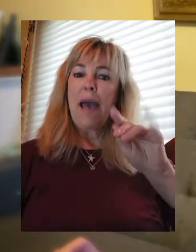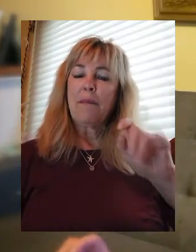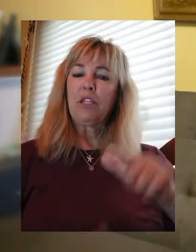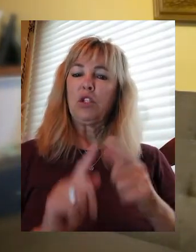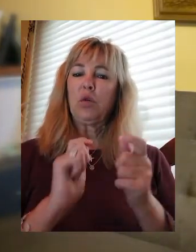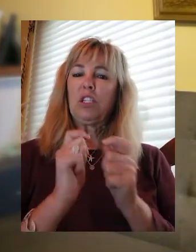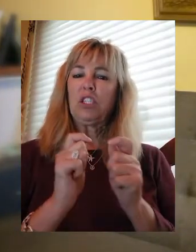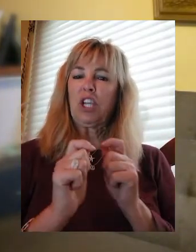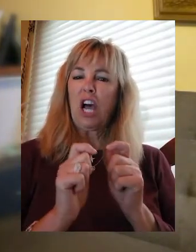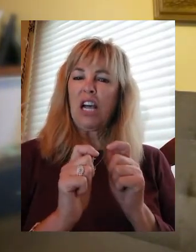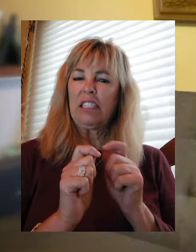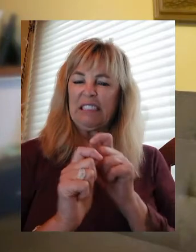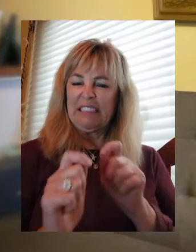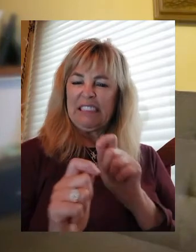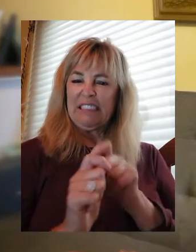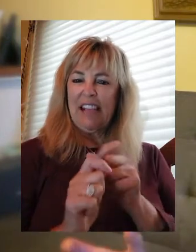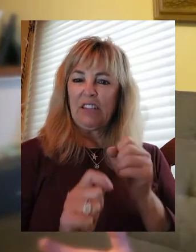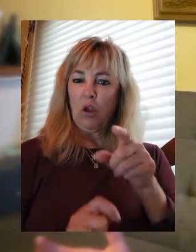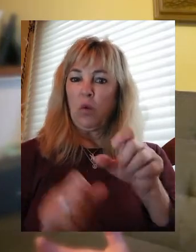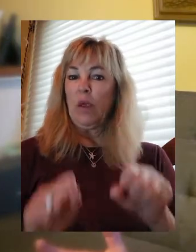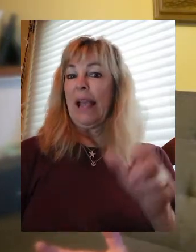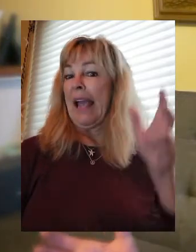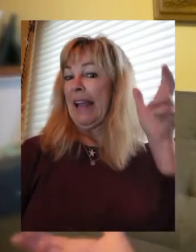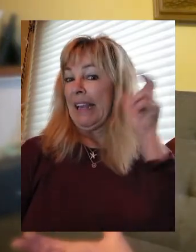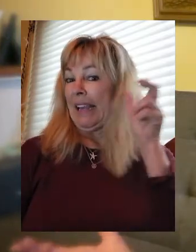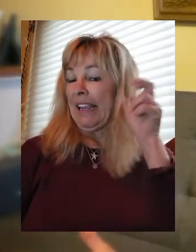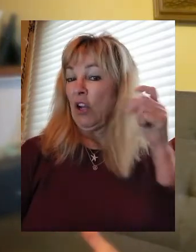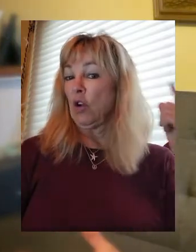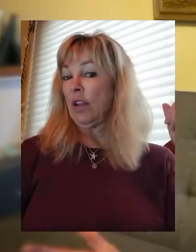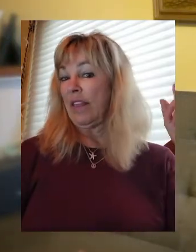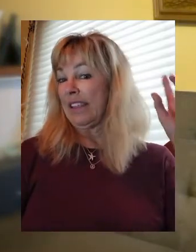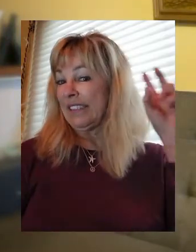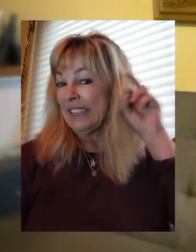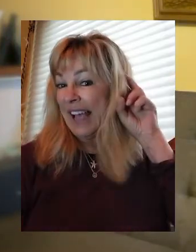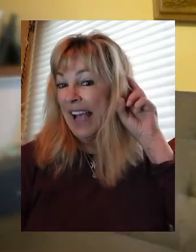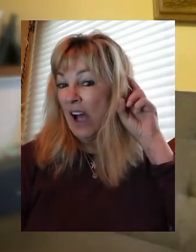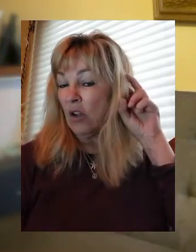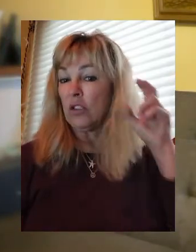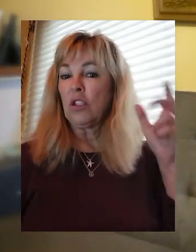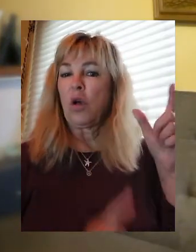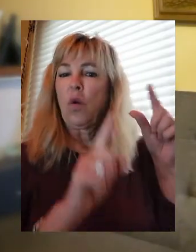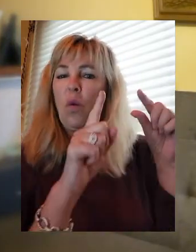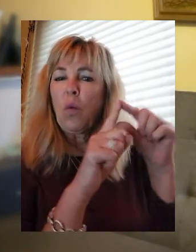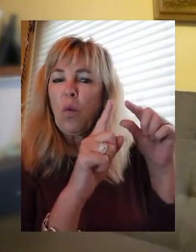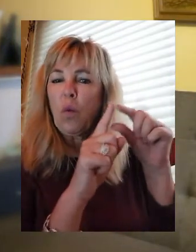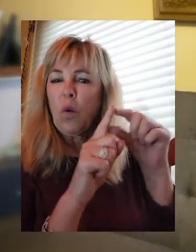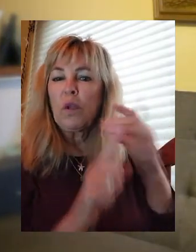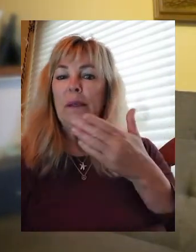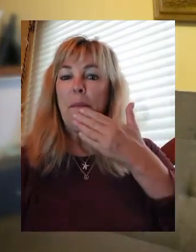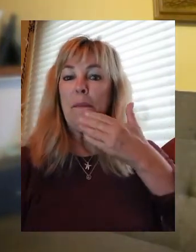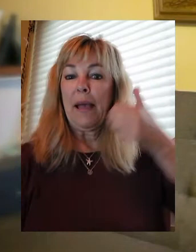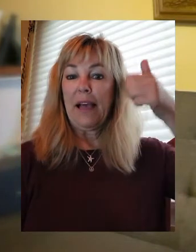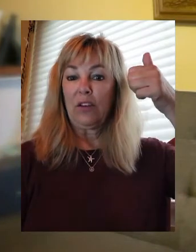it so that you can hear the sound words better. When I first got the